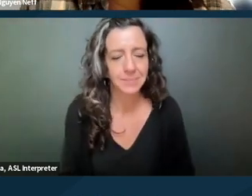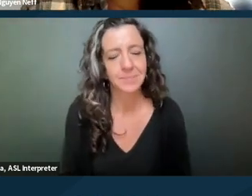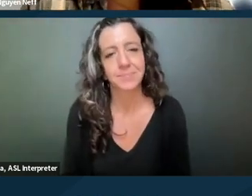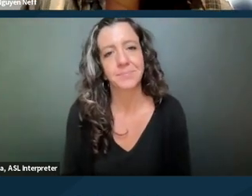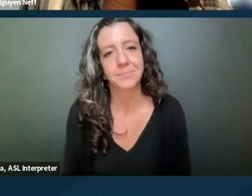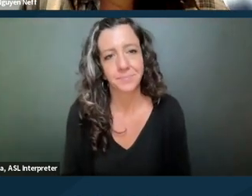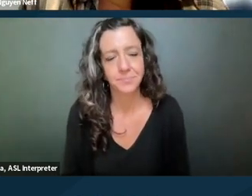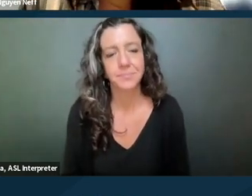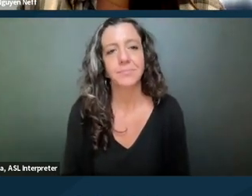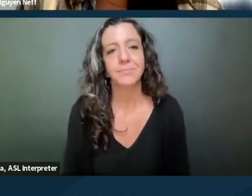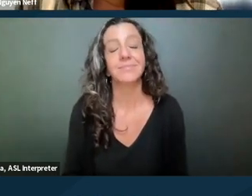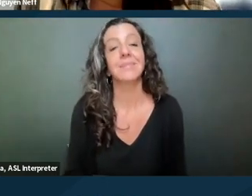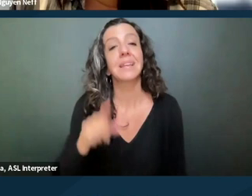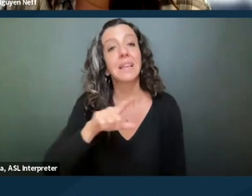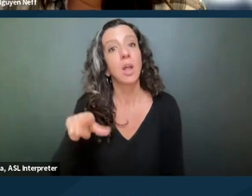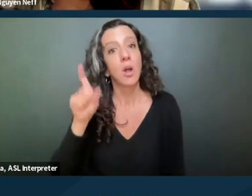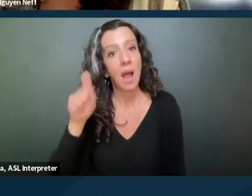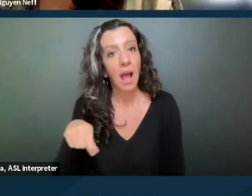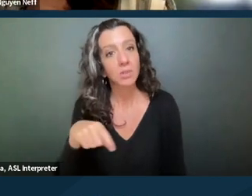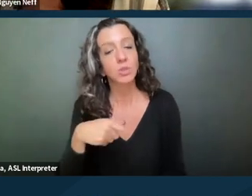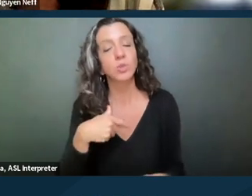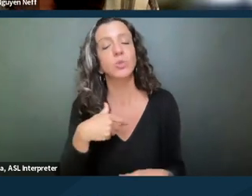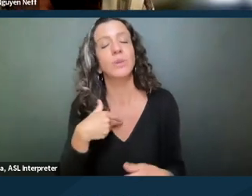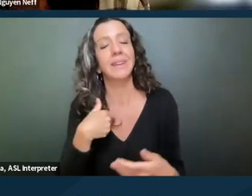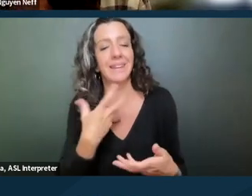The landlord also has to engage in what's called the interactive process.